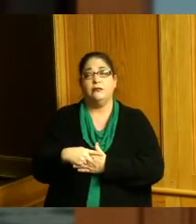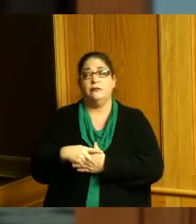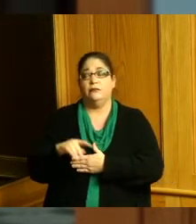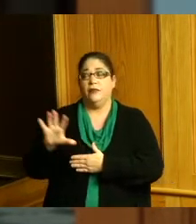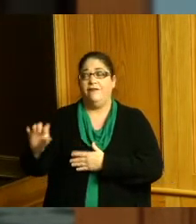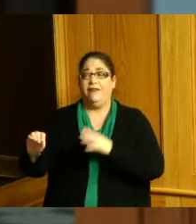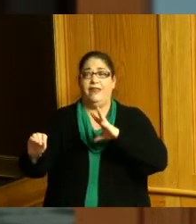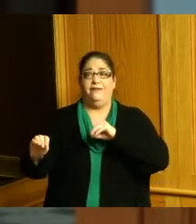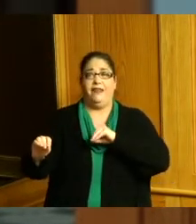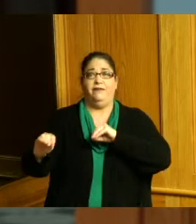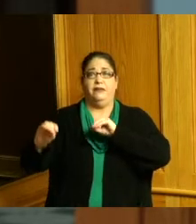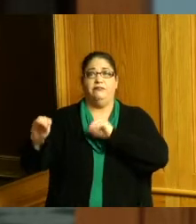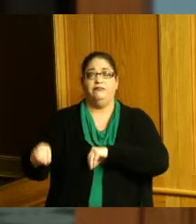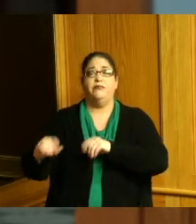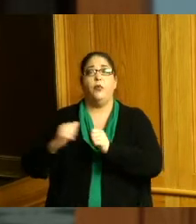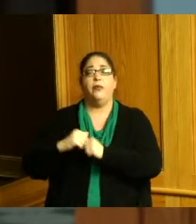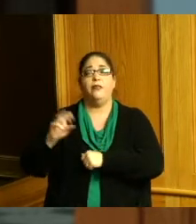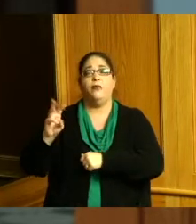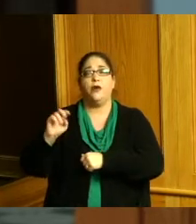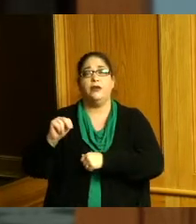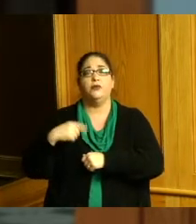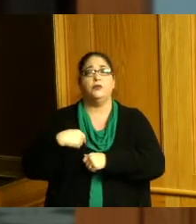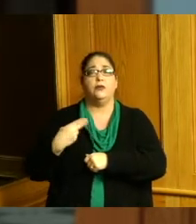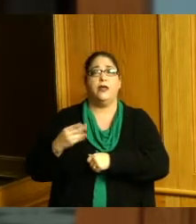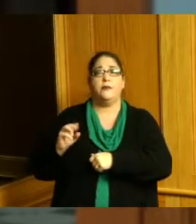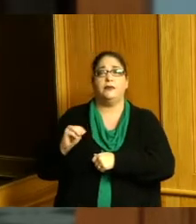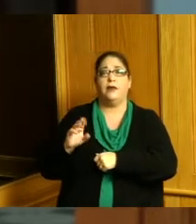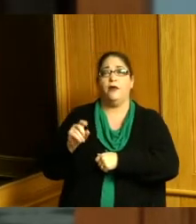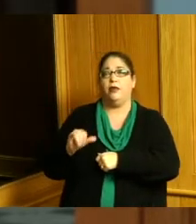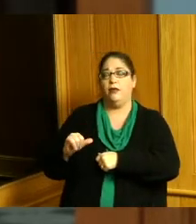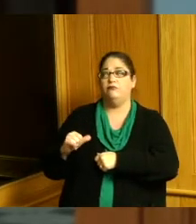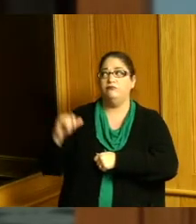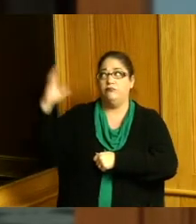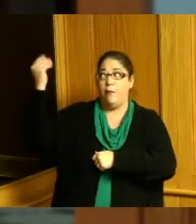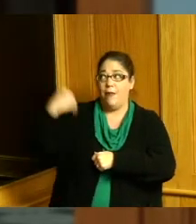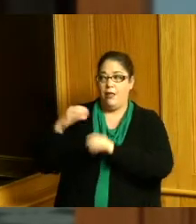between warren county and Hamilton County thank you so much any questions or comments